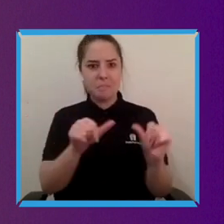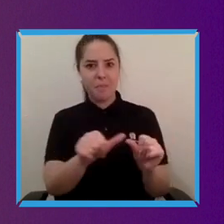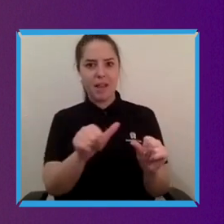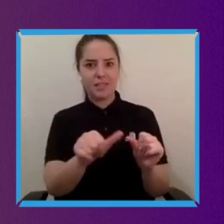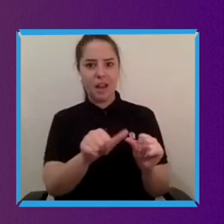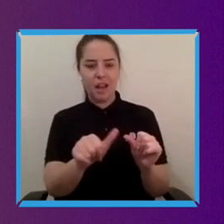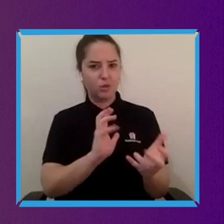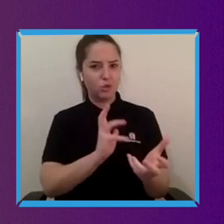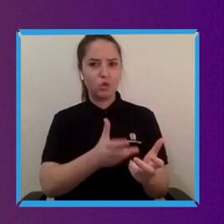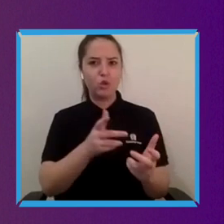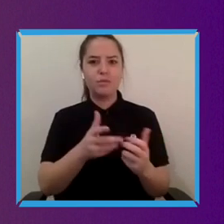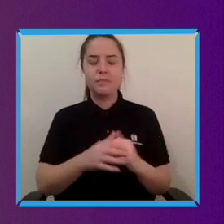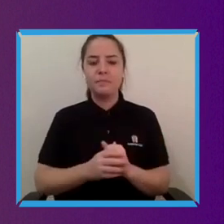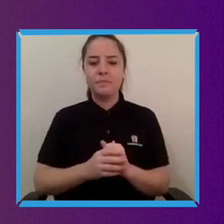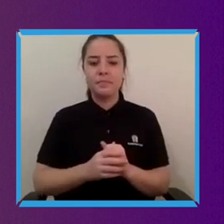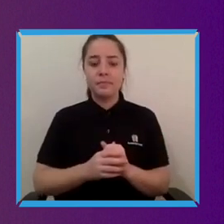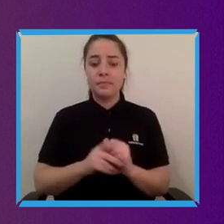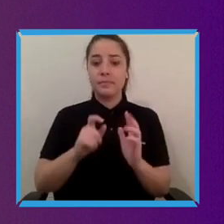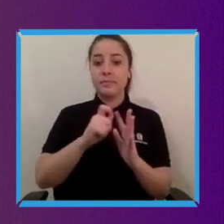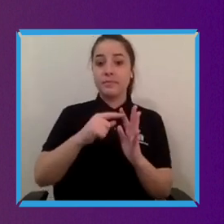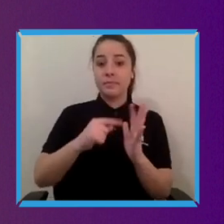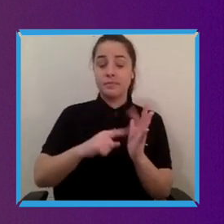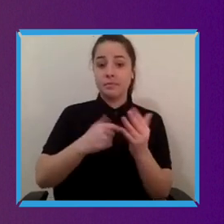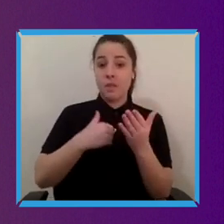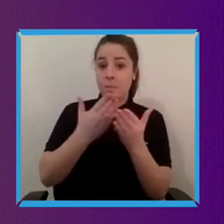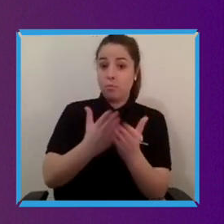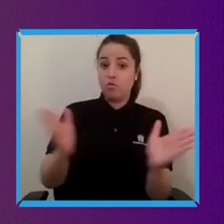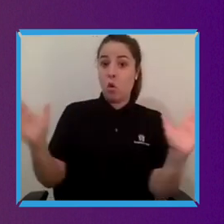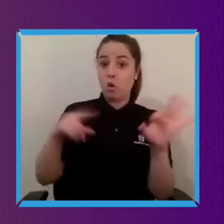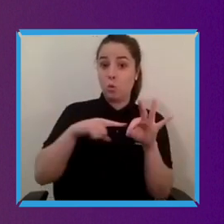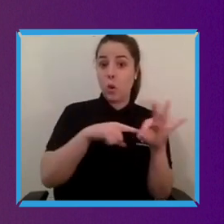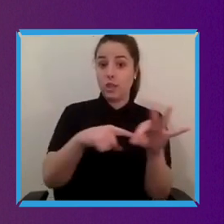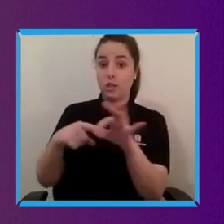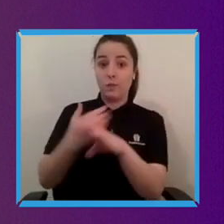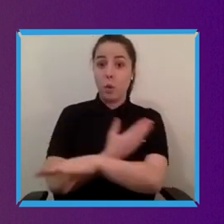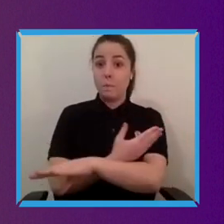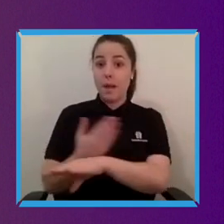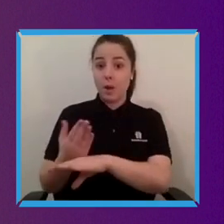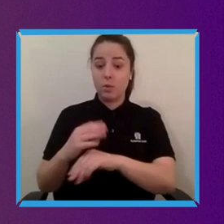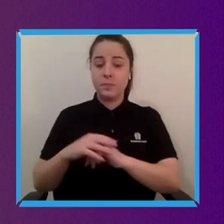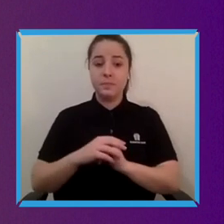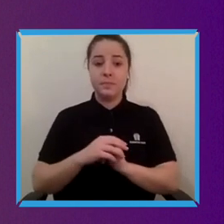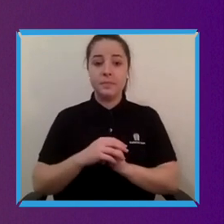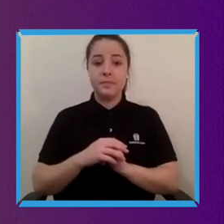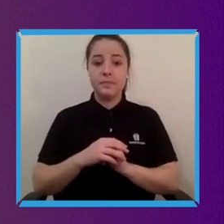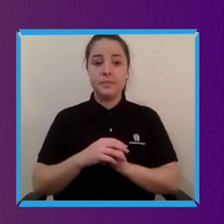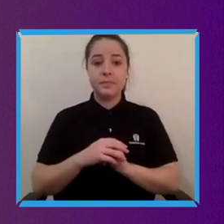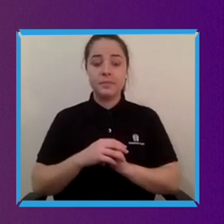Pete: And this is a question broadly for the panel as well you know I've heard some of my friends with disability have been saying